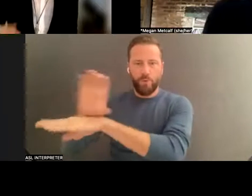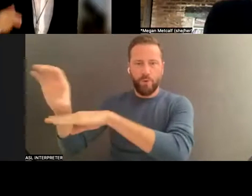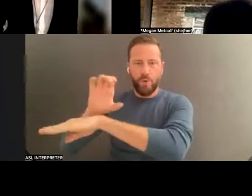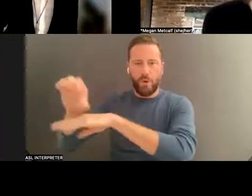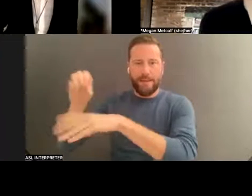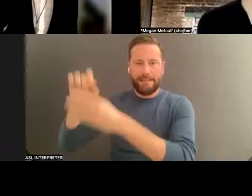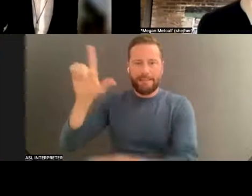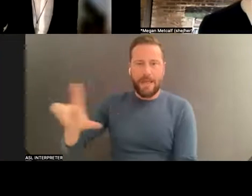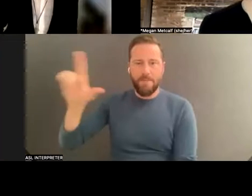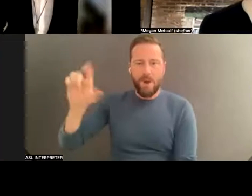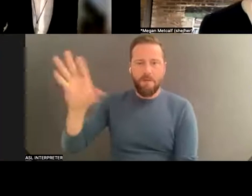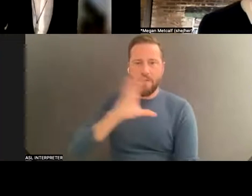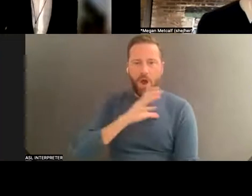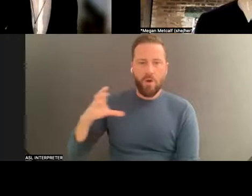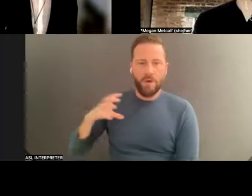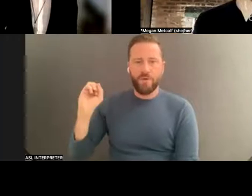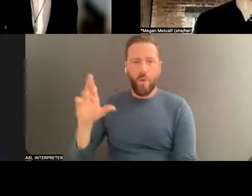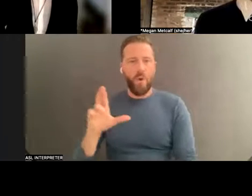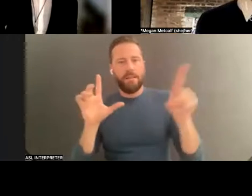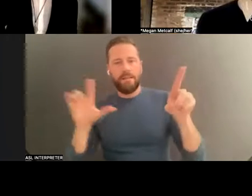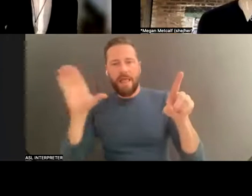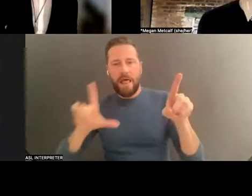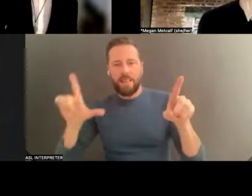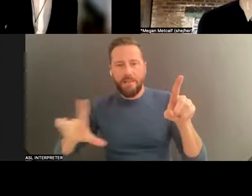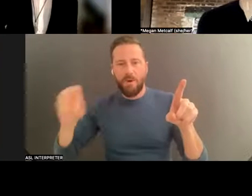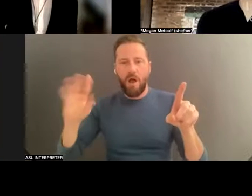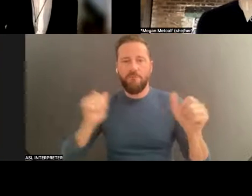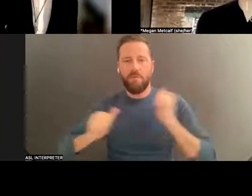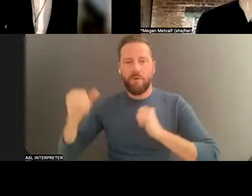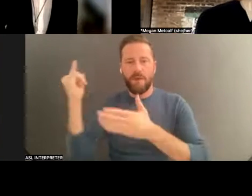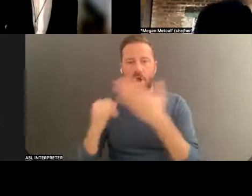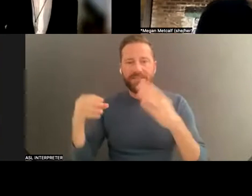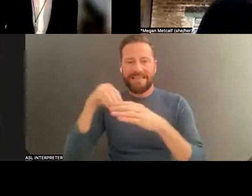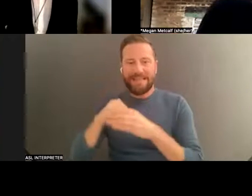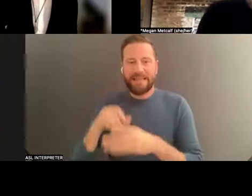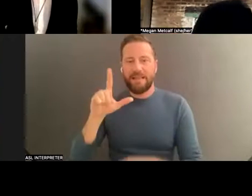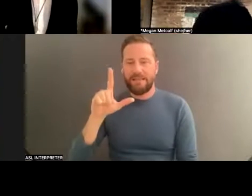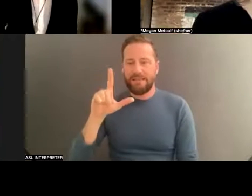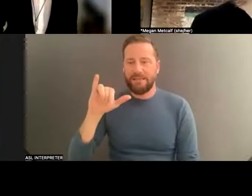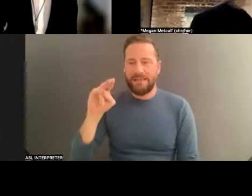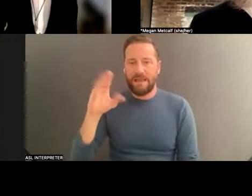or the Library of Performing Arts at Lincoln Center, we are caretaker